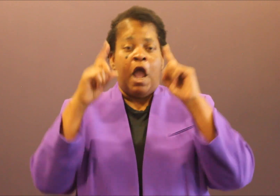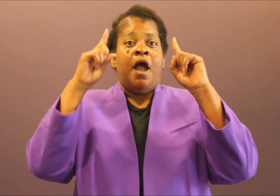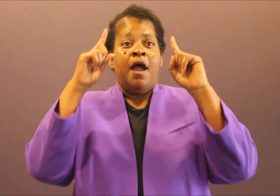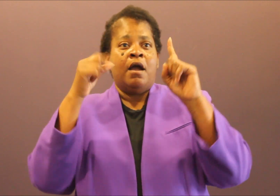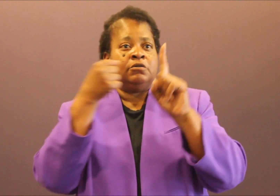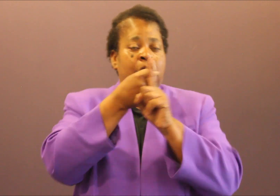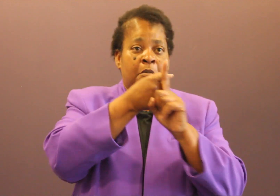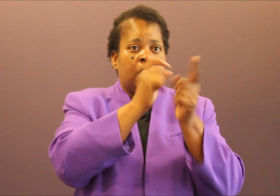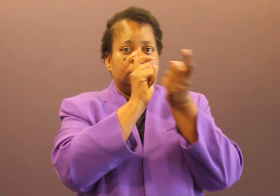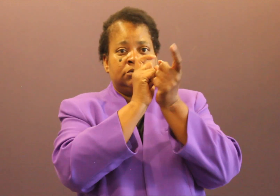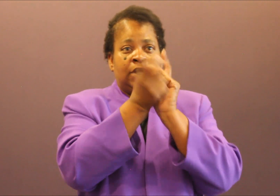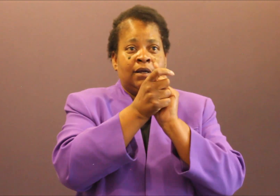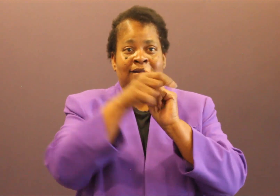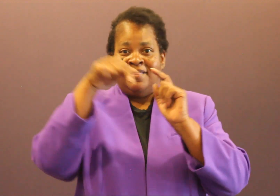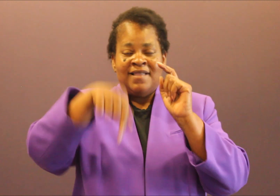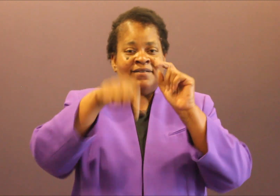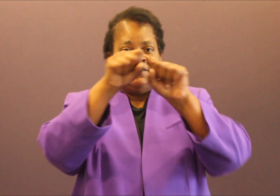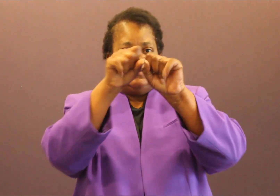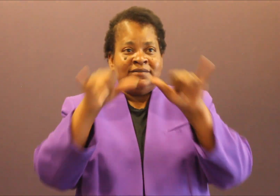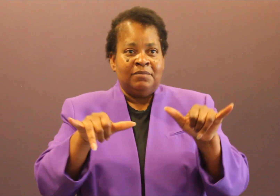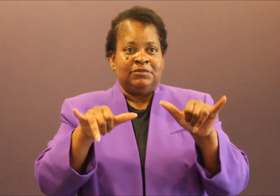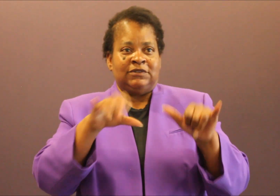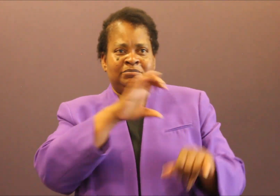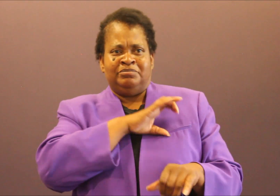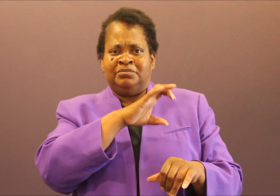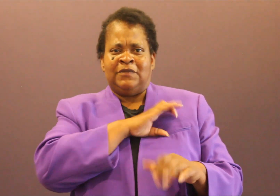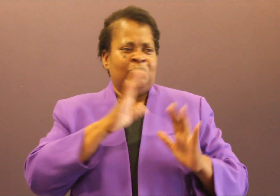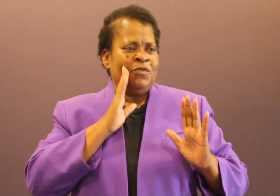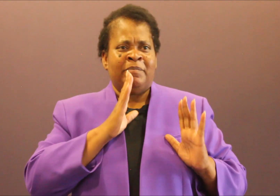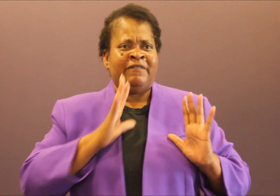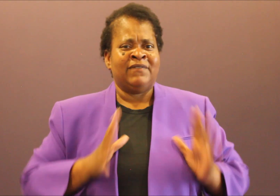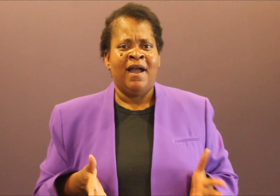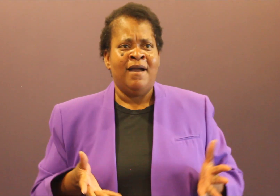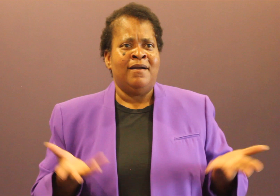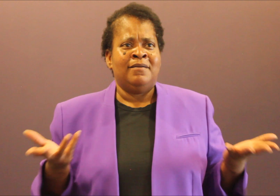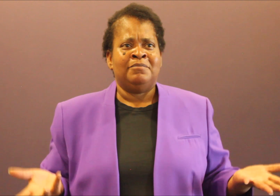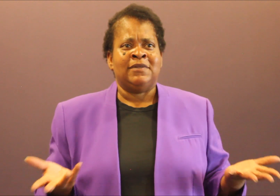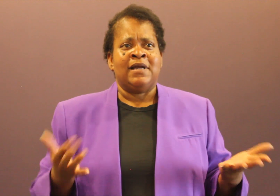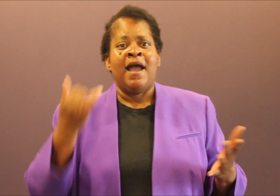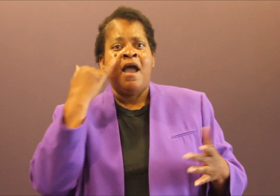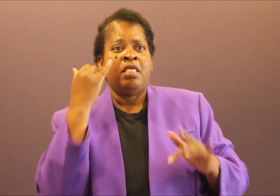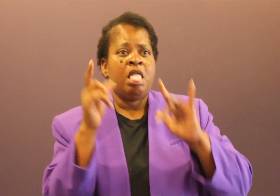When even in this first situation, they're not even clear that the guy--it appears that